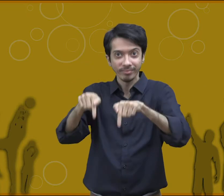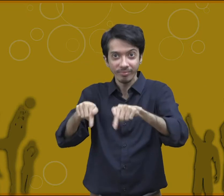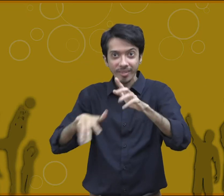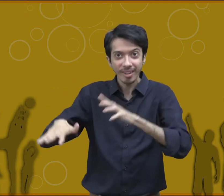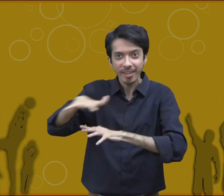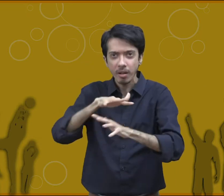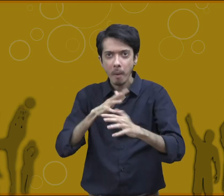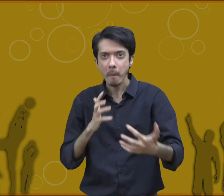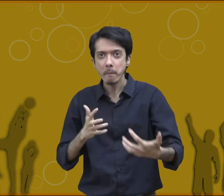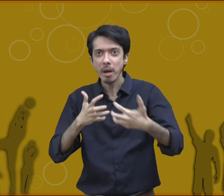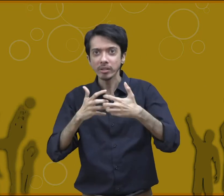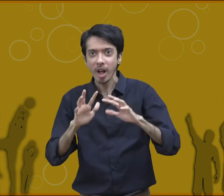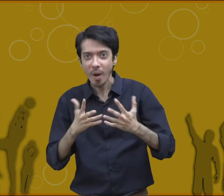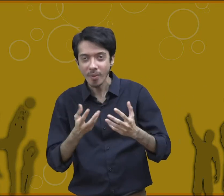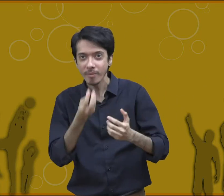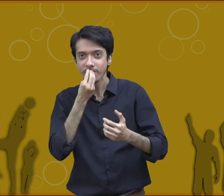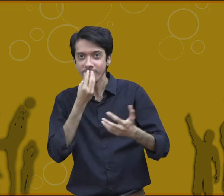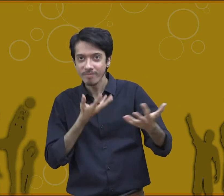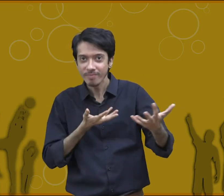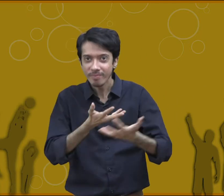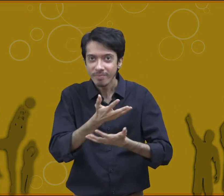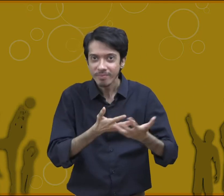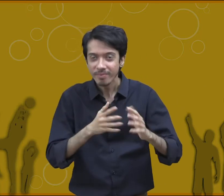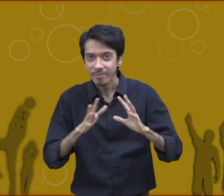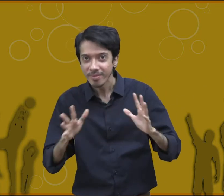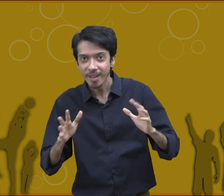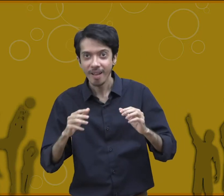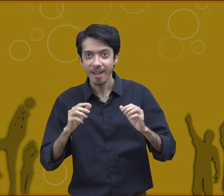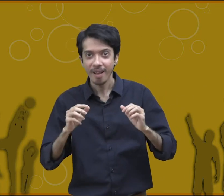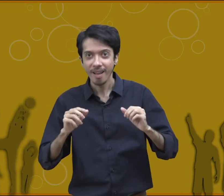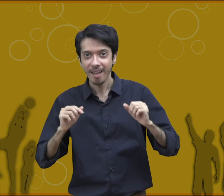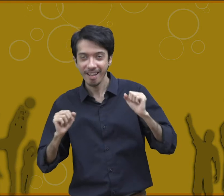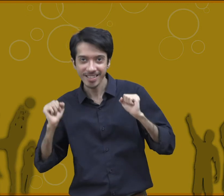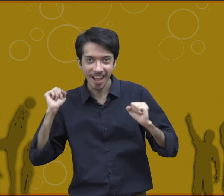they involved in social gatherings, they had interactions with new people, they tried to dance